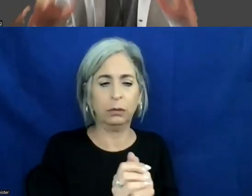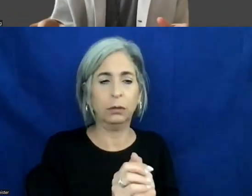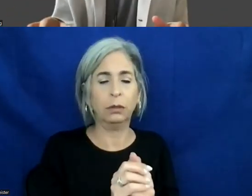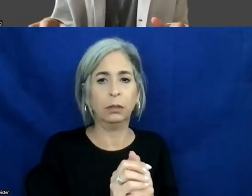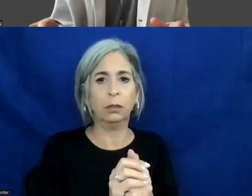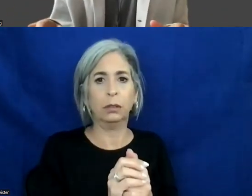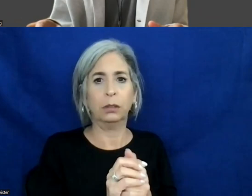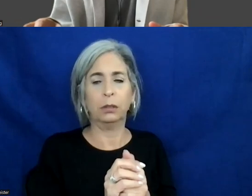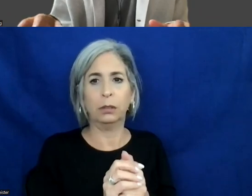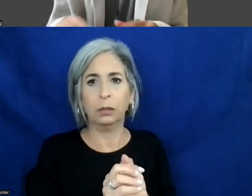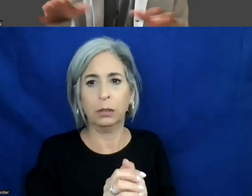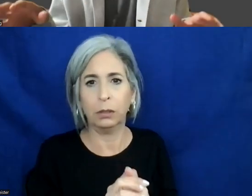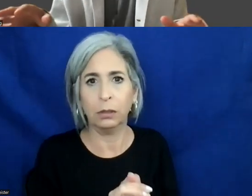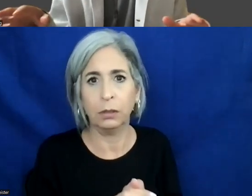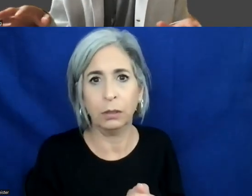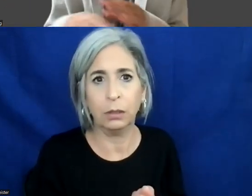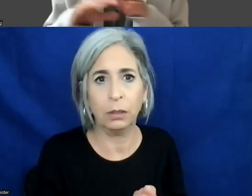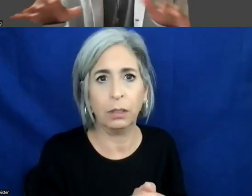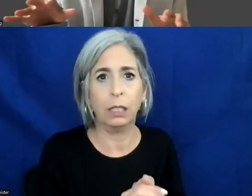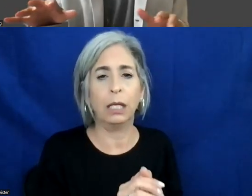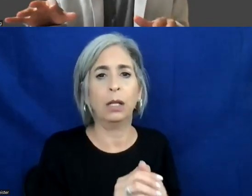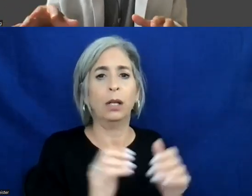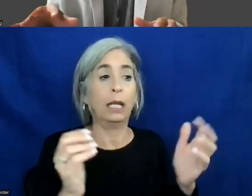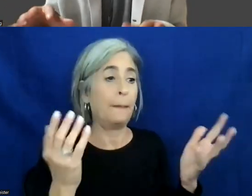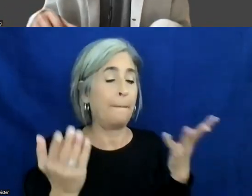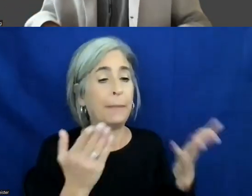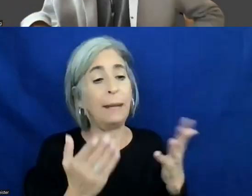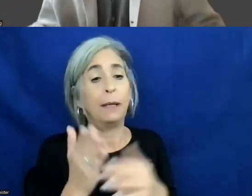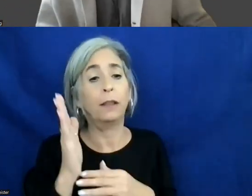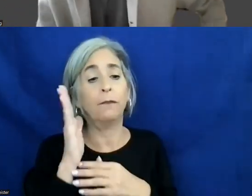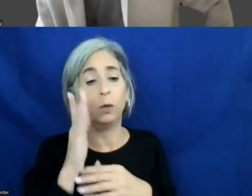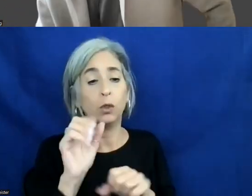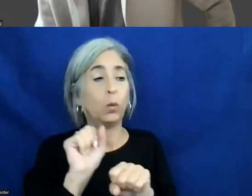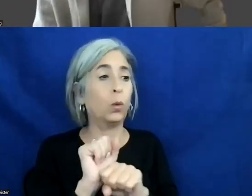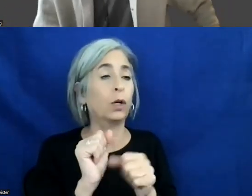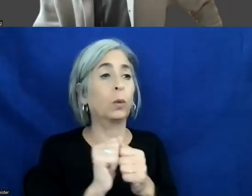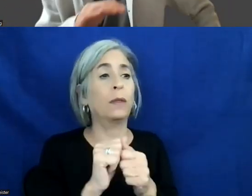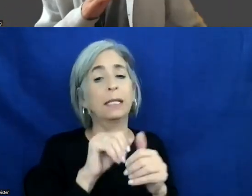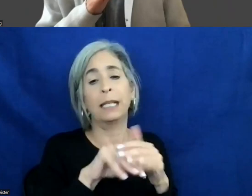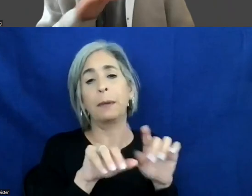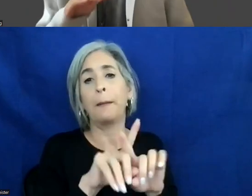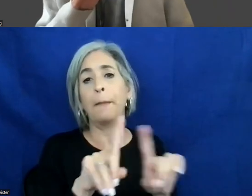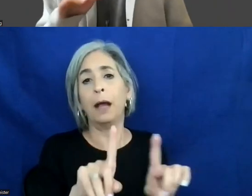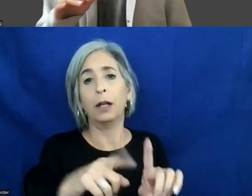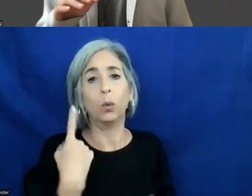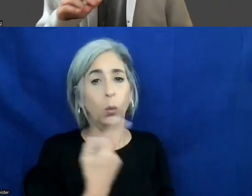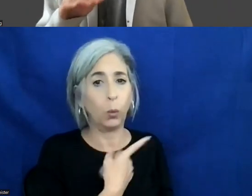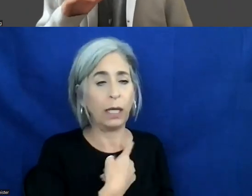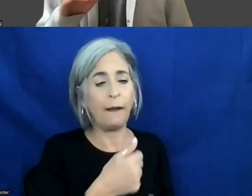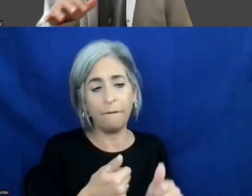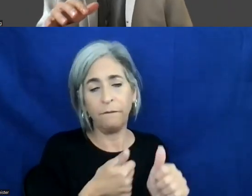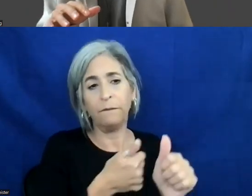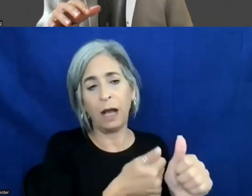for taste. Maybe in the future that will work out in accessibility, but we do follow WCAG guidelines